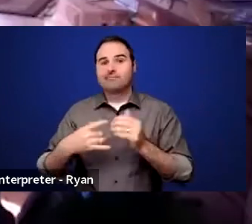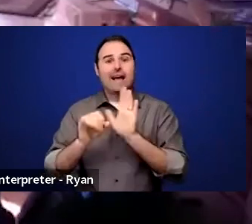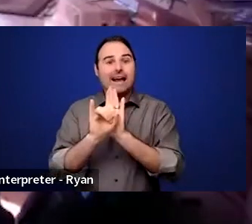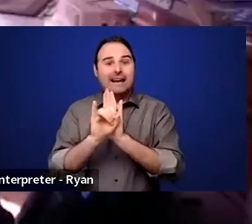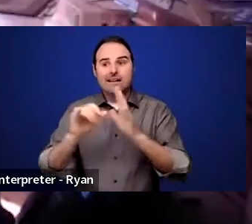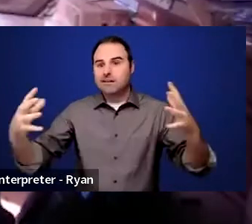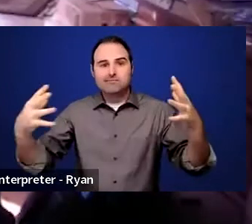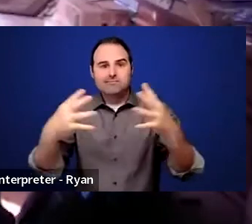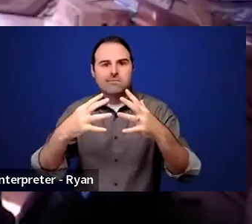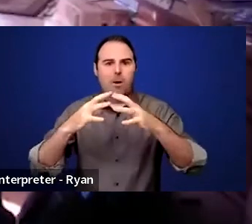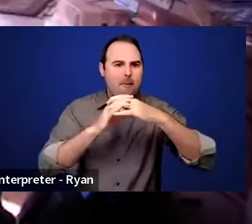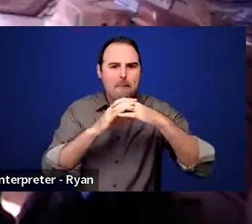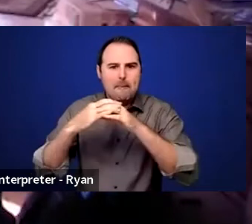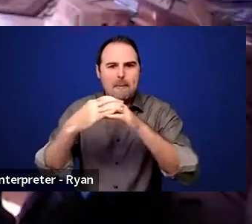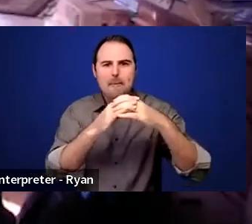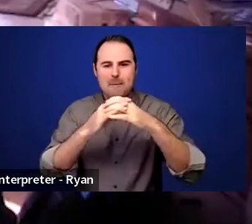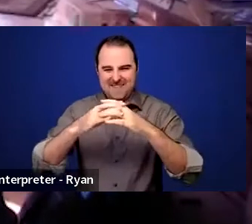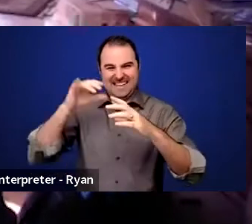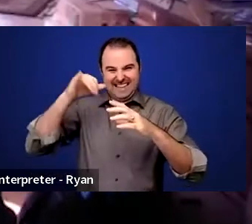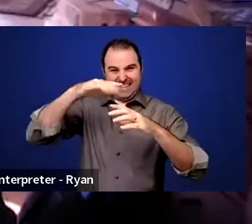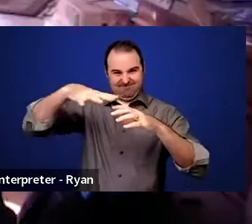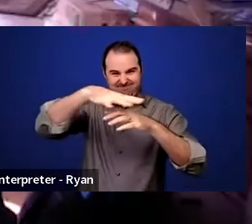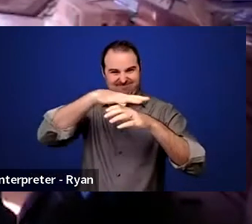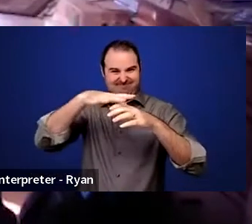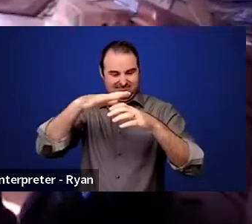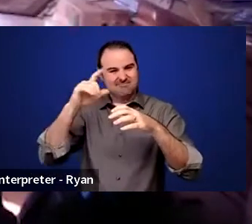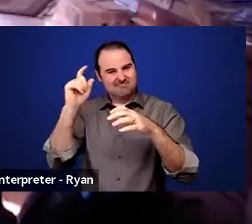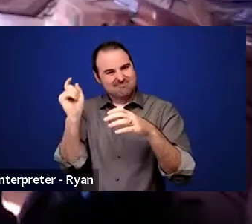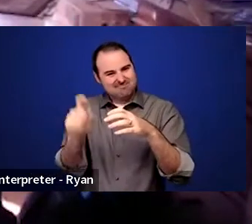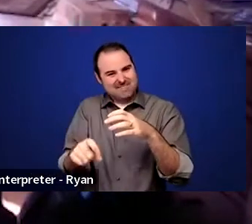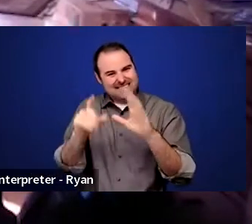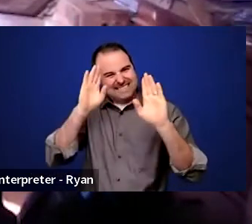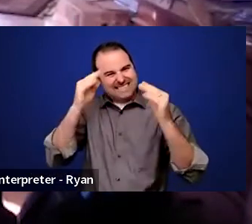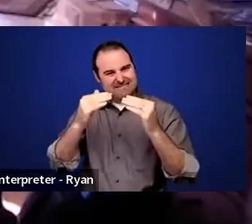or intersect, and I think this intersection, a notion of intersections, particularly important.